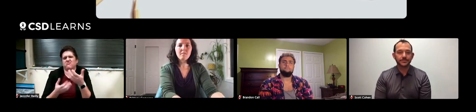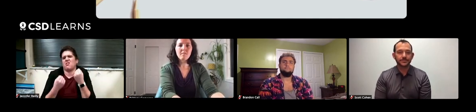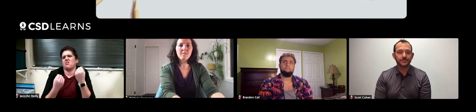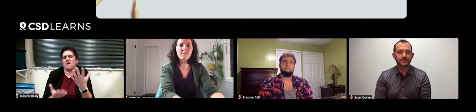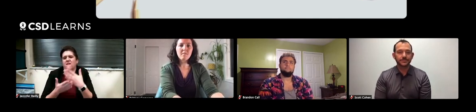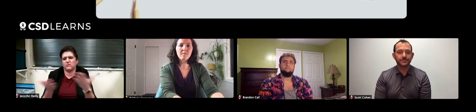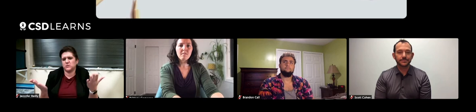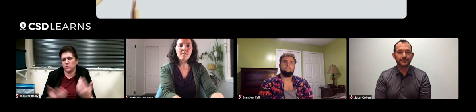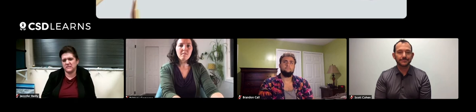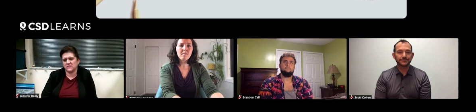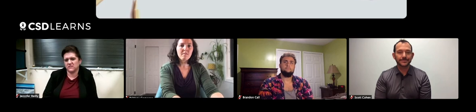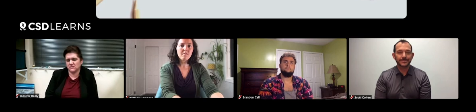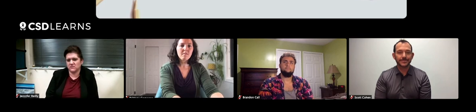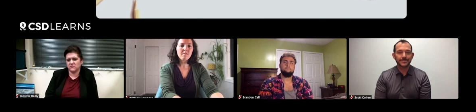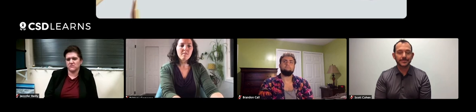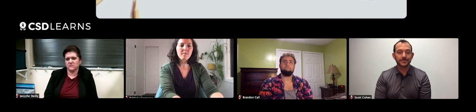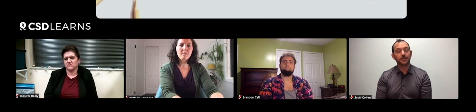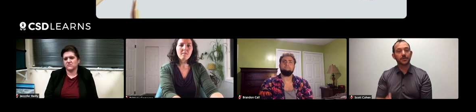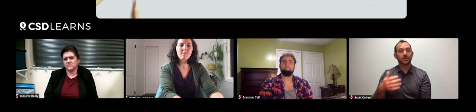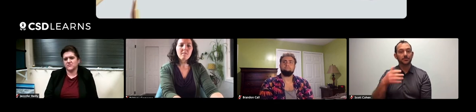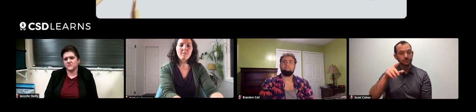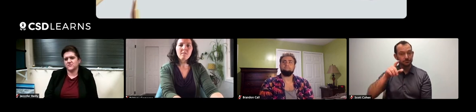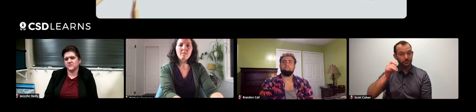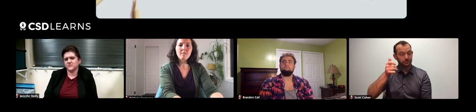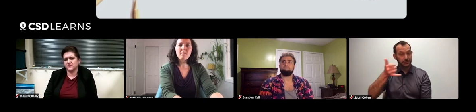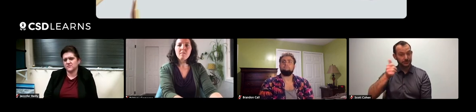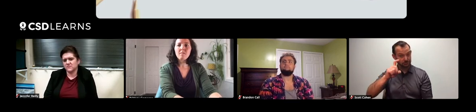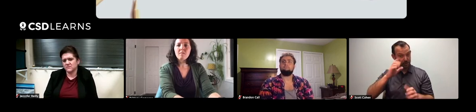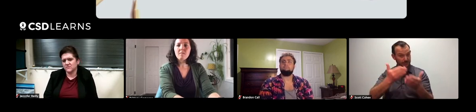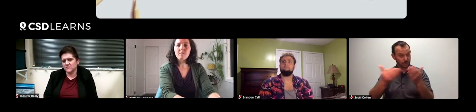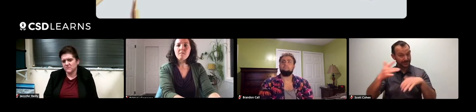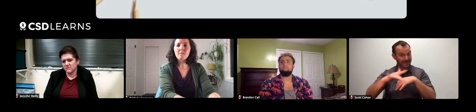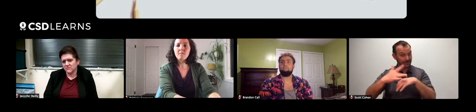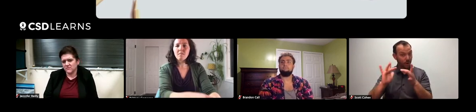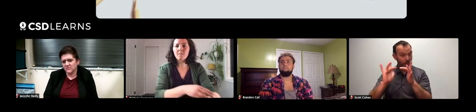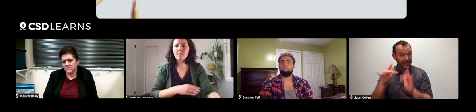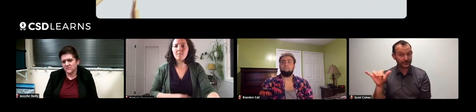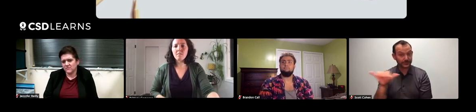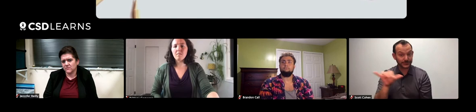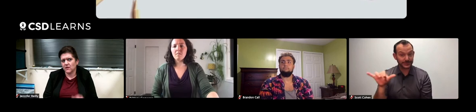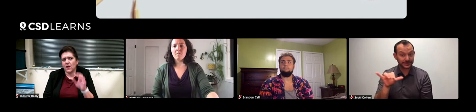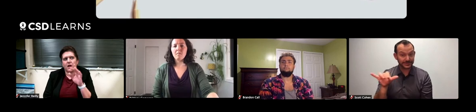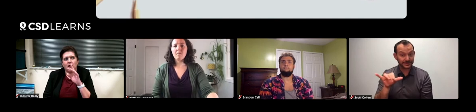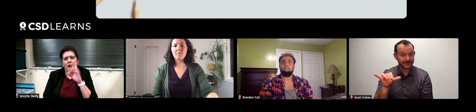Yes, there's a lot of resources available. Okay. Jennifer, is that information online as well?